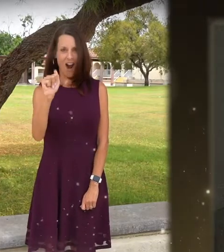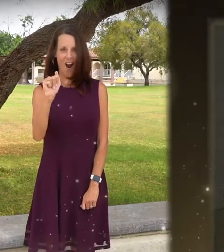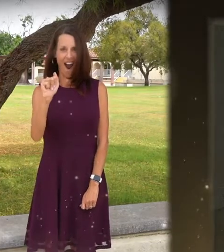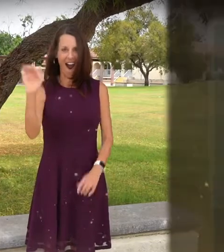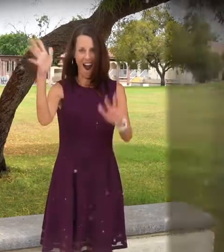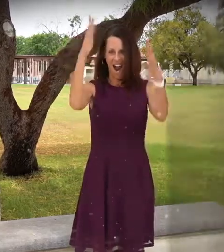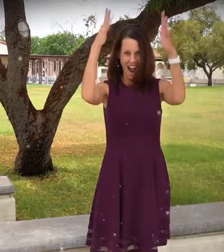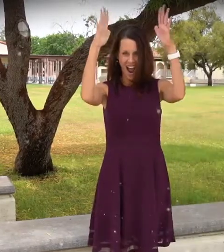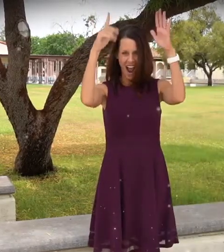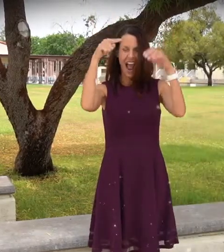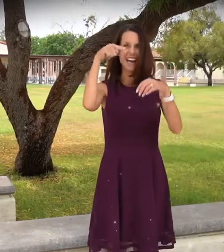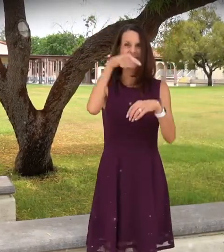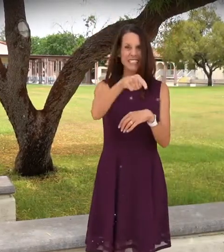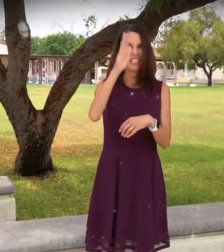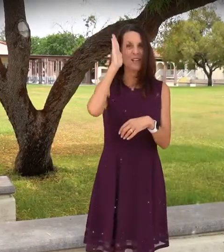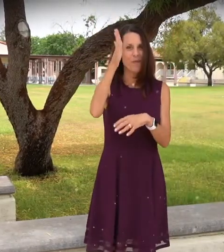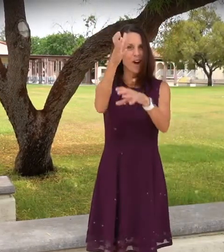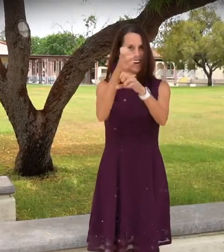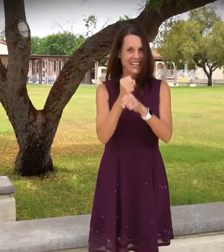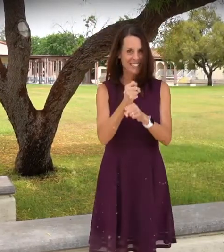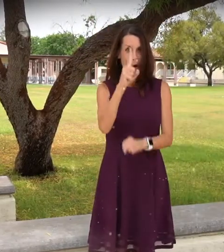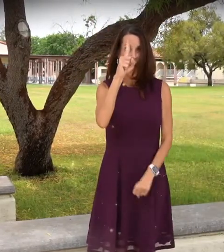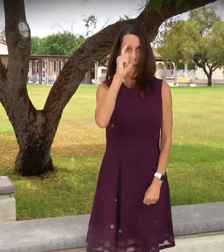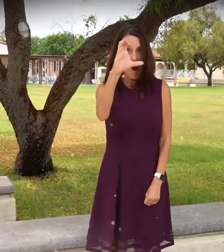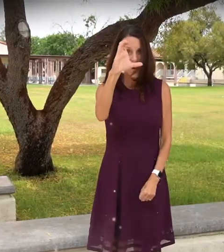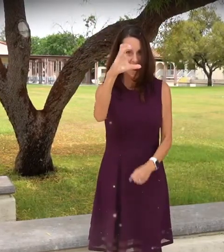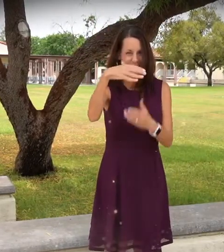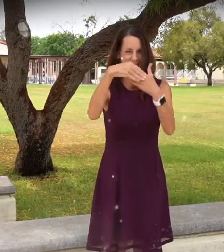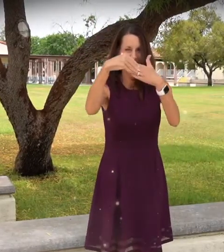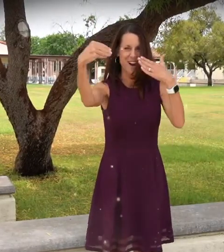GREAT JOB YOU WILL BE RECEIVING $100